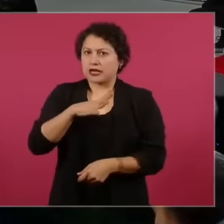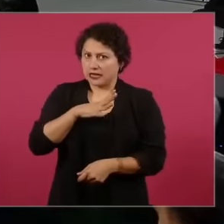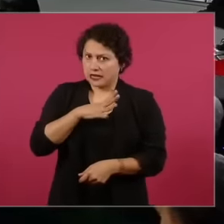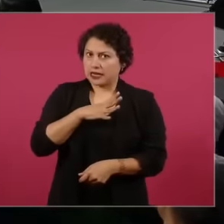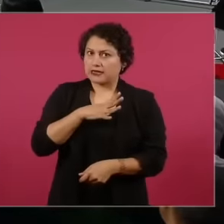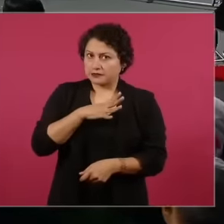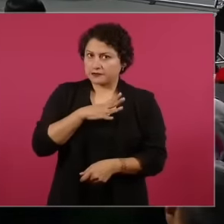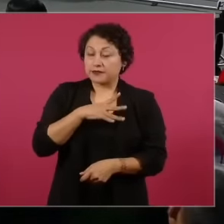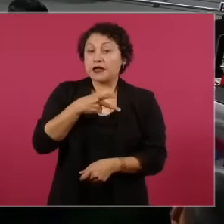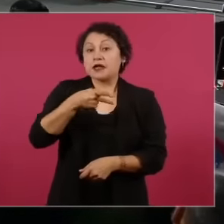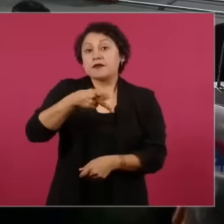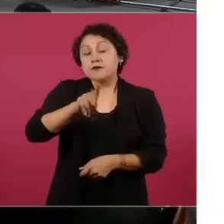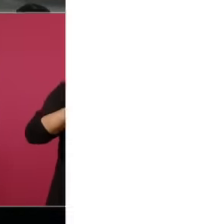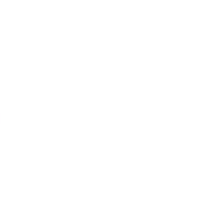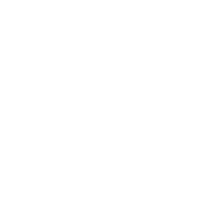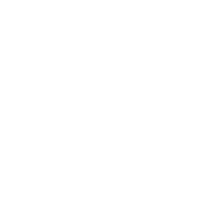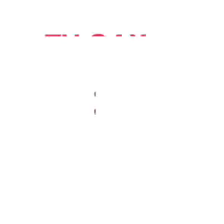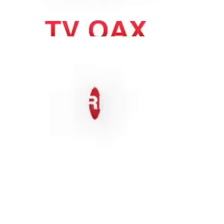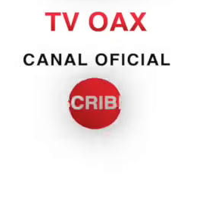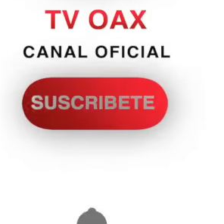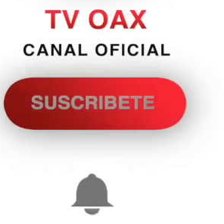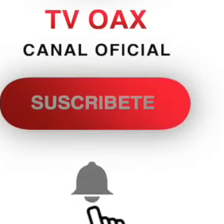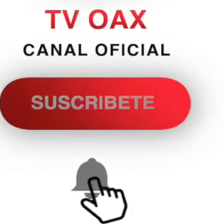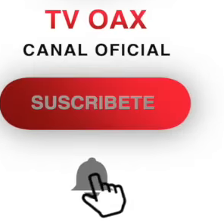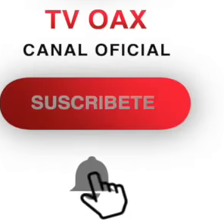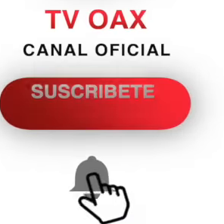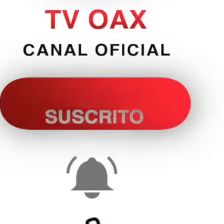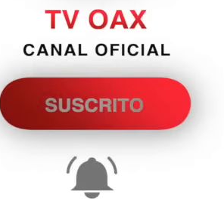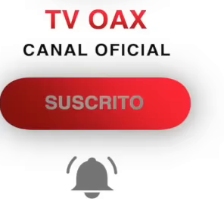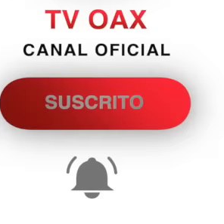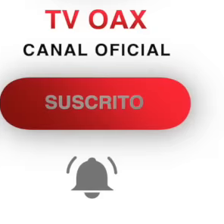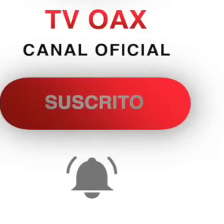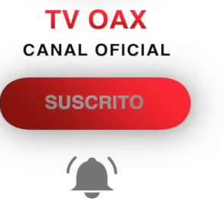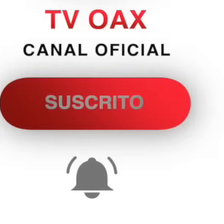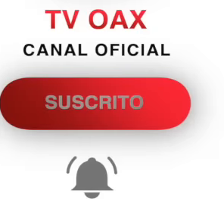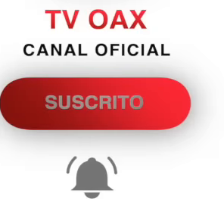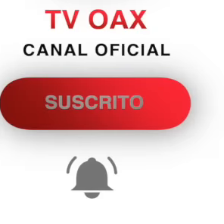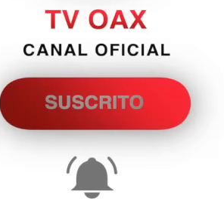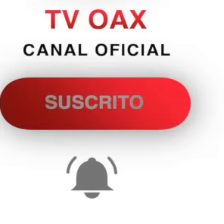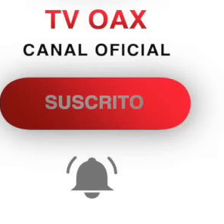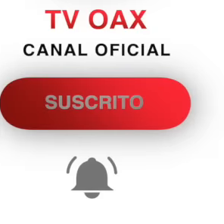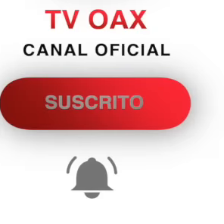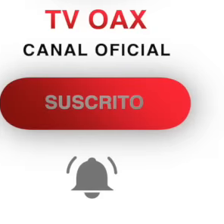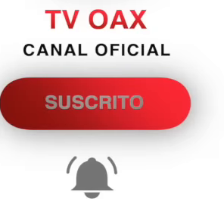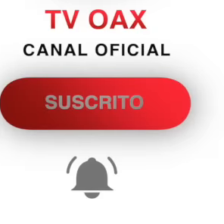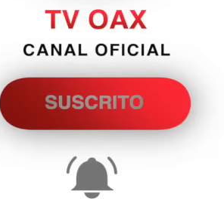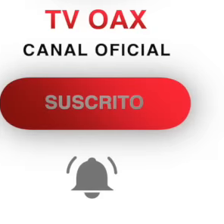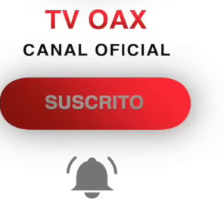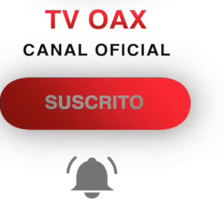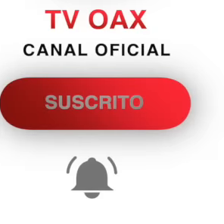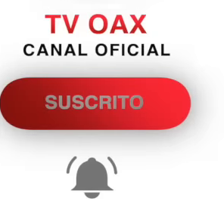a cell phone in their hand. That is the level of uh battle let's say we find ourselves in